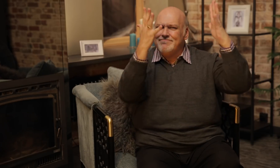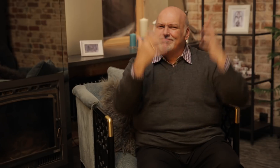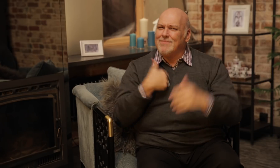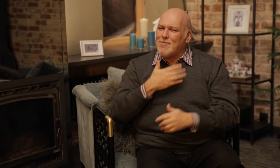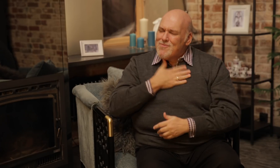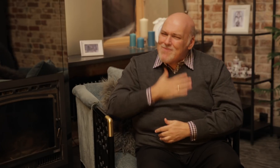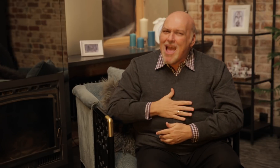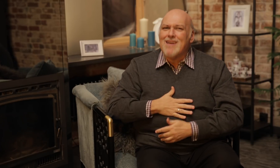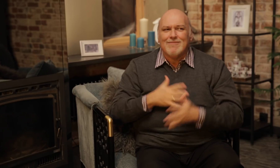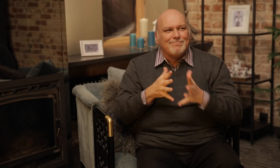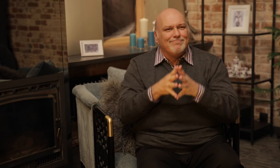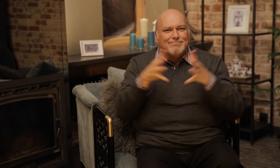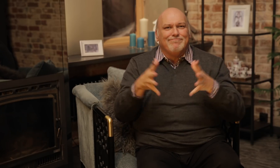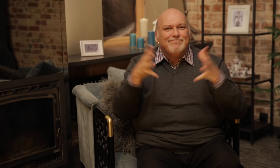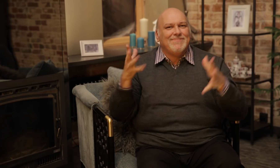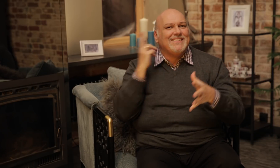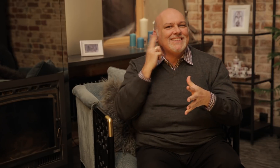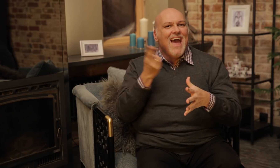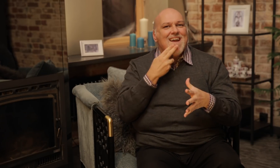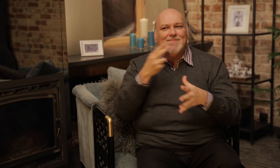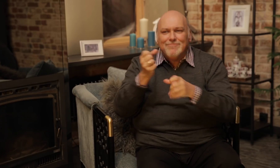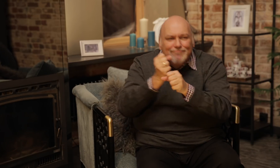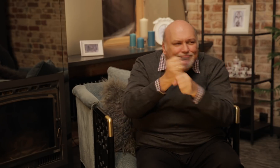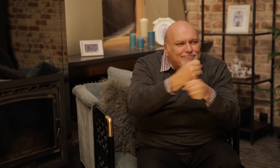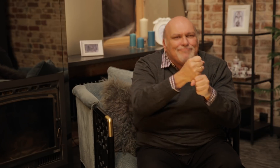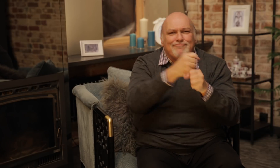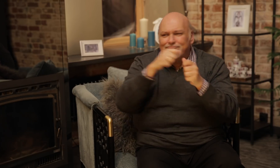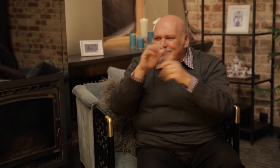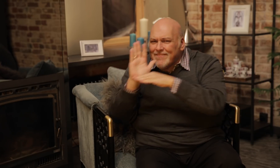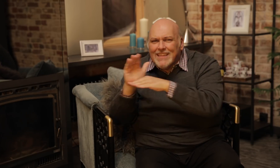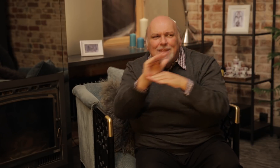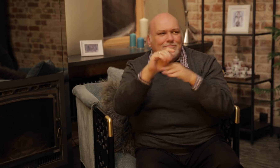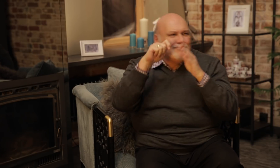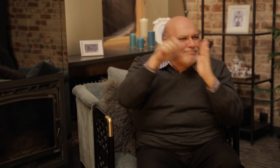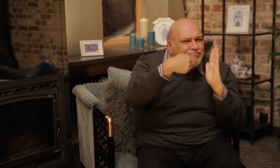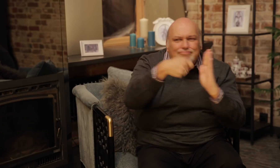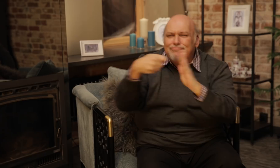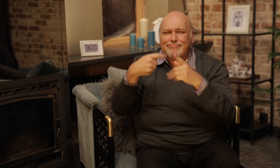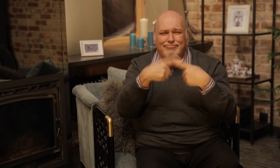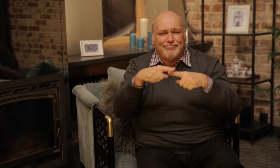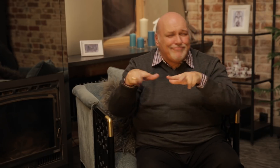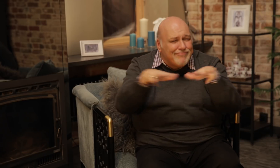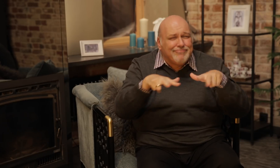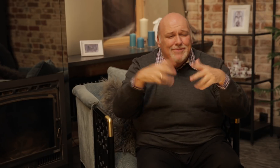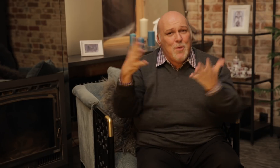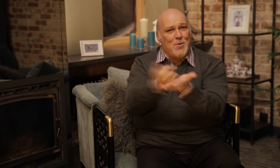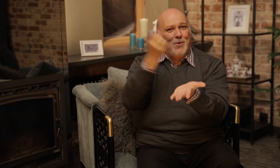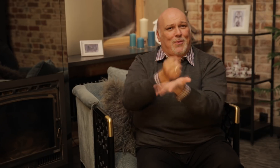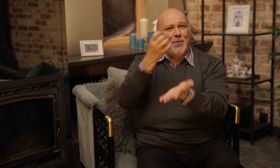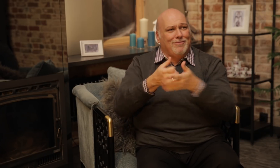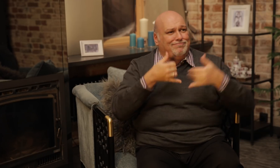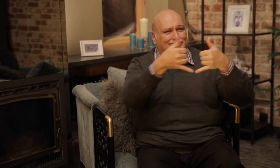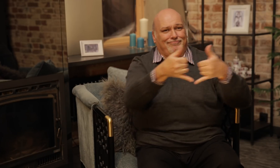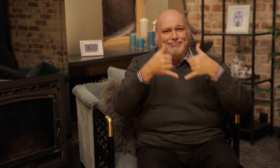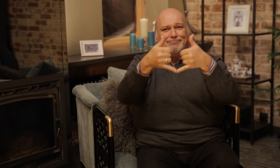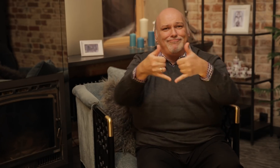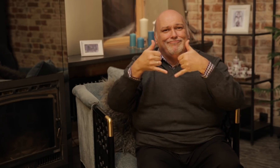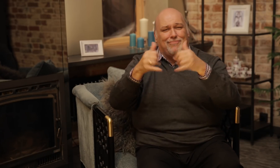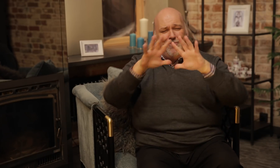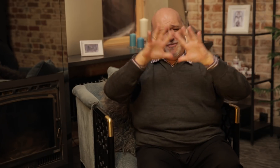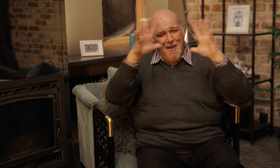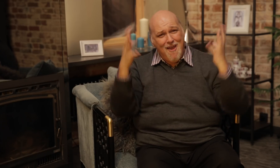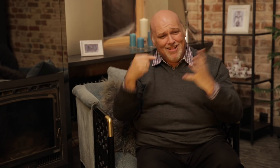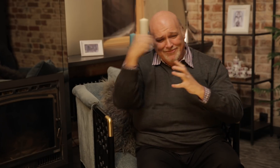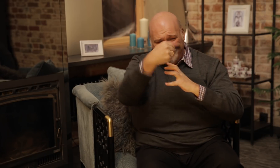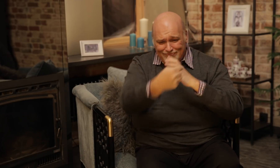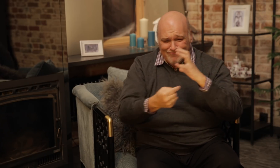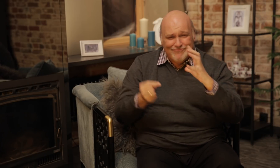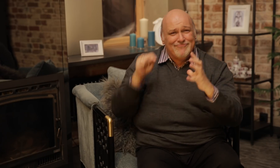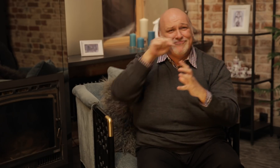We need more deaf people in the film and television industry around the world to win awards.